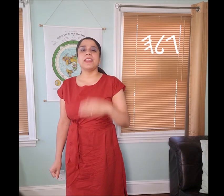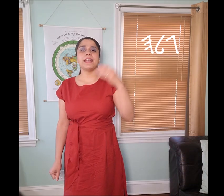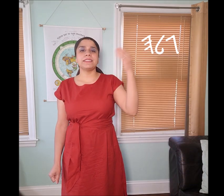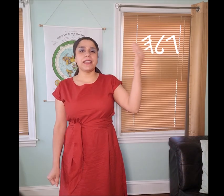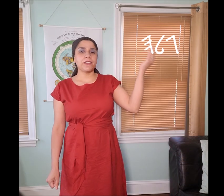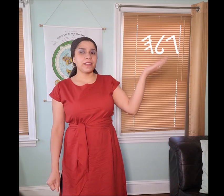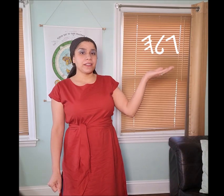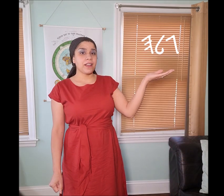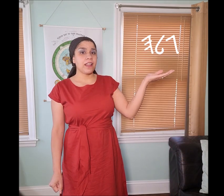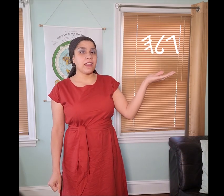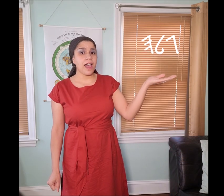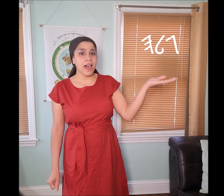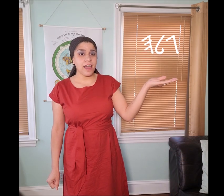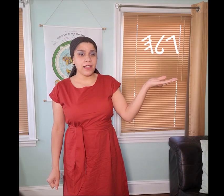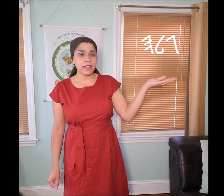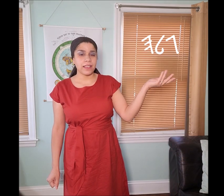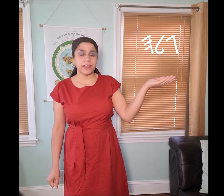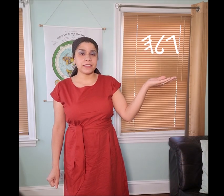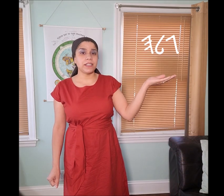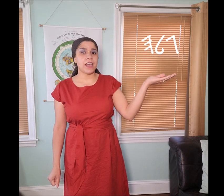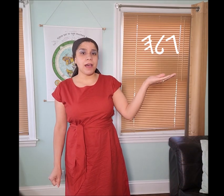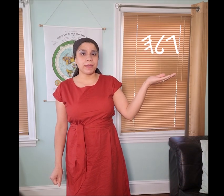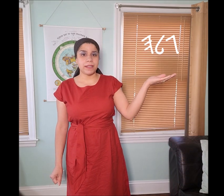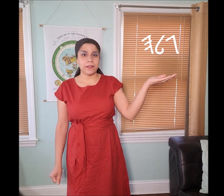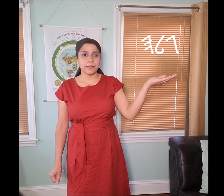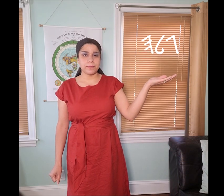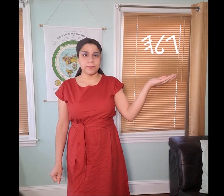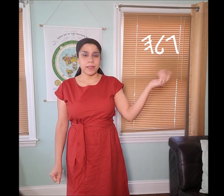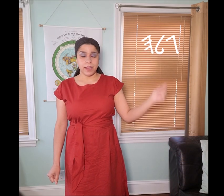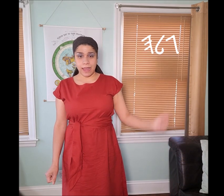The next symbol in “𐤂 galah” is the “lamad” symbol.